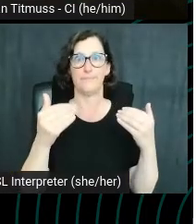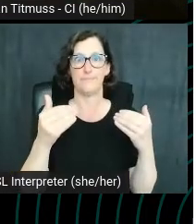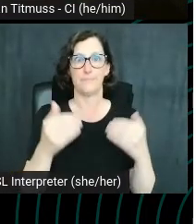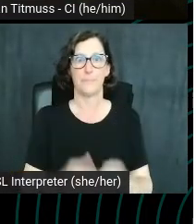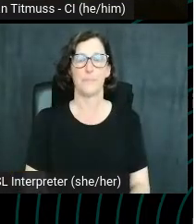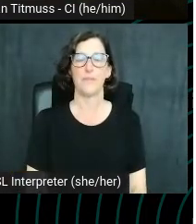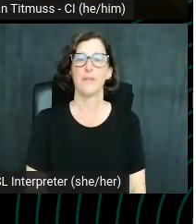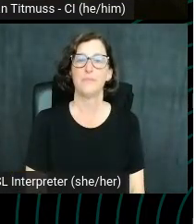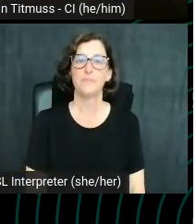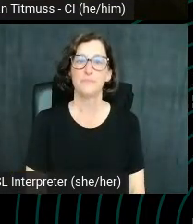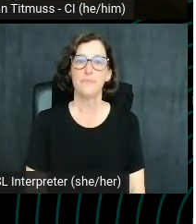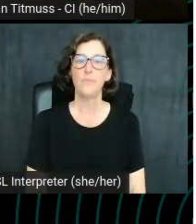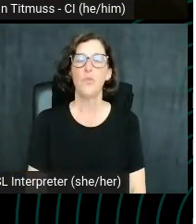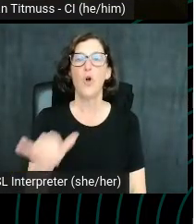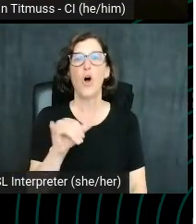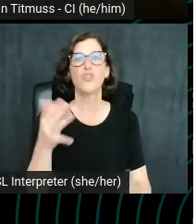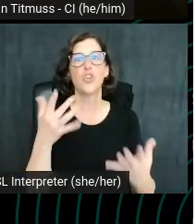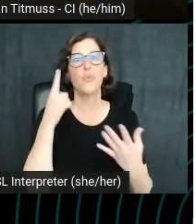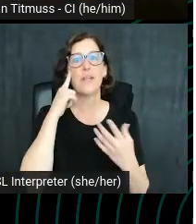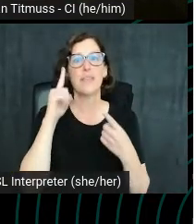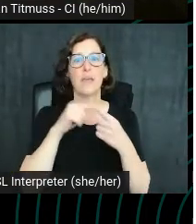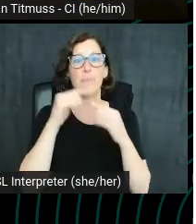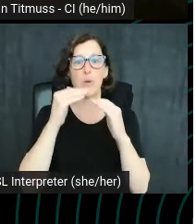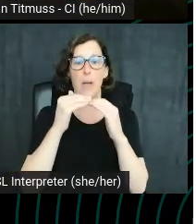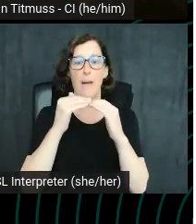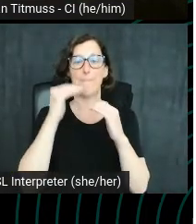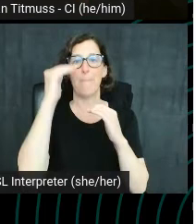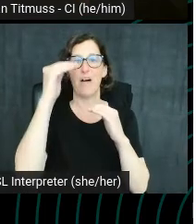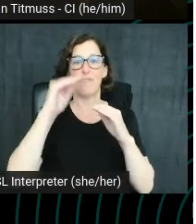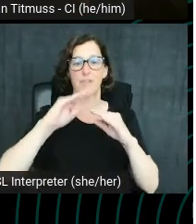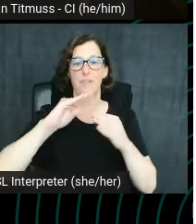We also want to think about above the fold. Yeah, that's highlights.